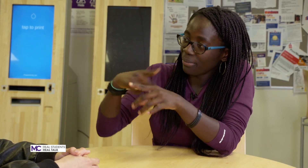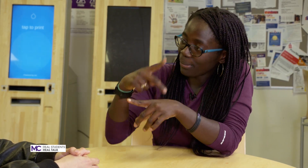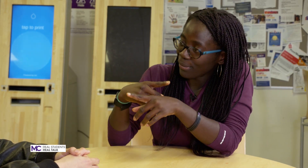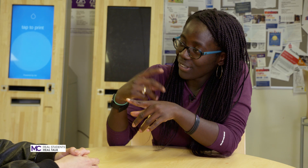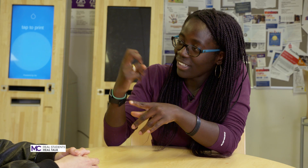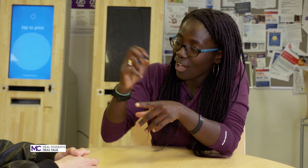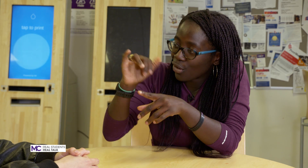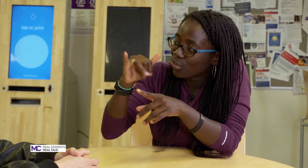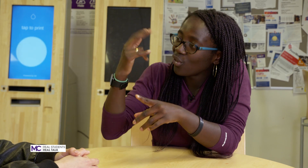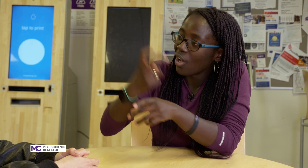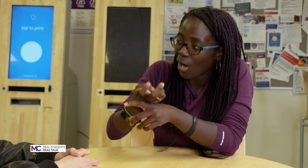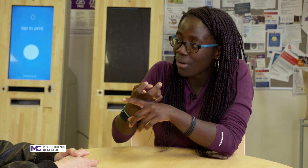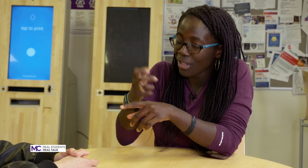people it's also hard